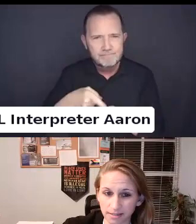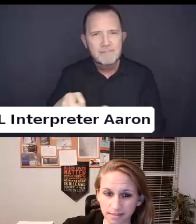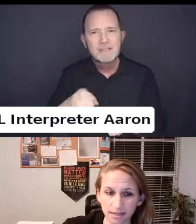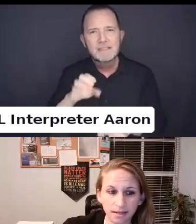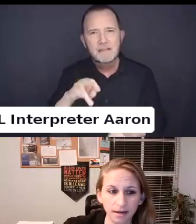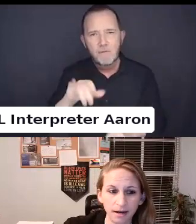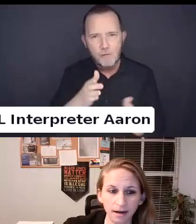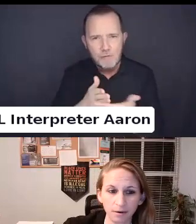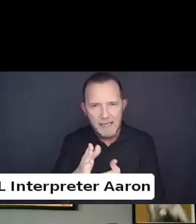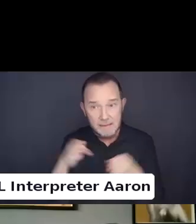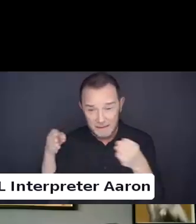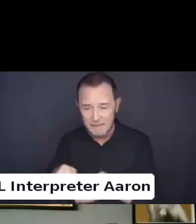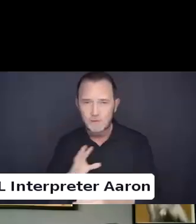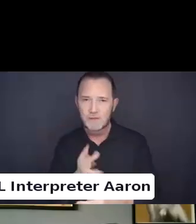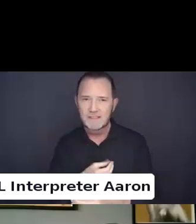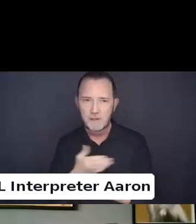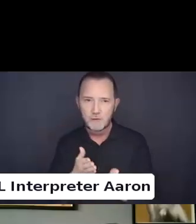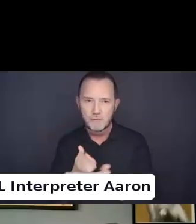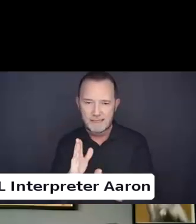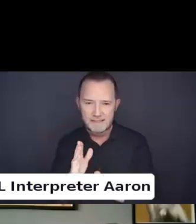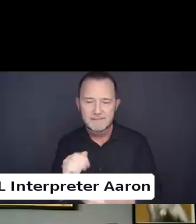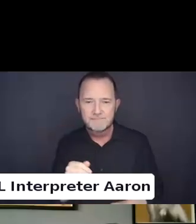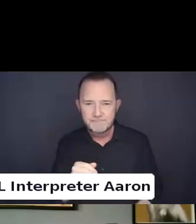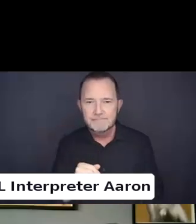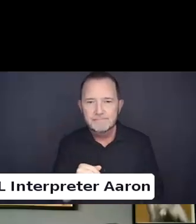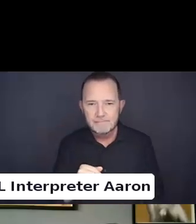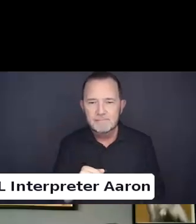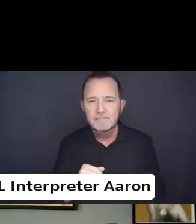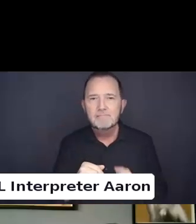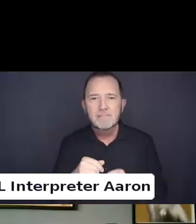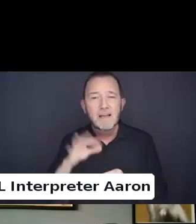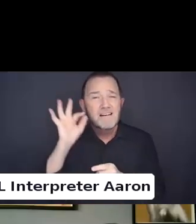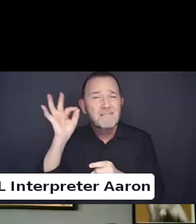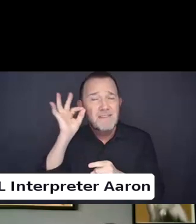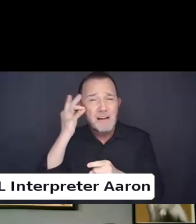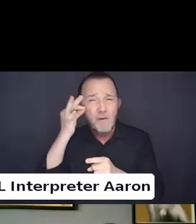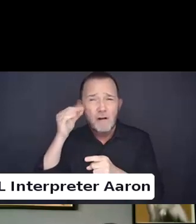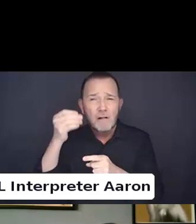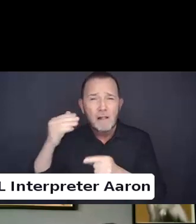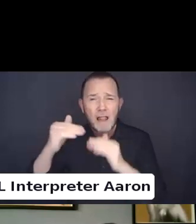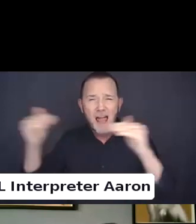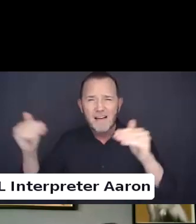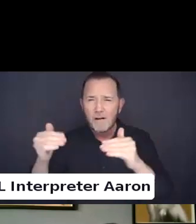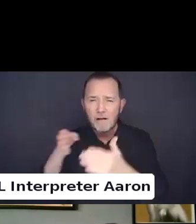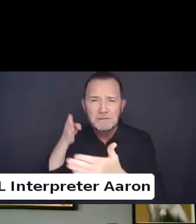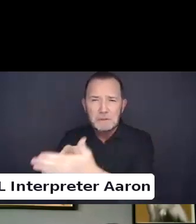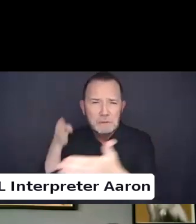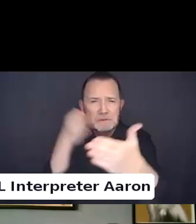rights work and I utilize federal impact litigation to challenge straight laws and policies that